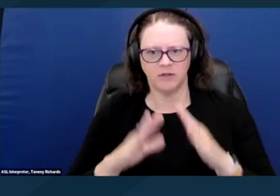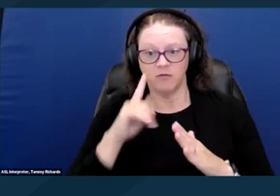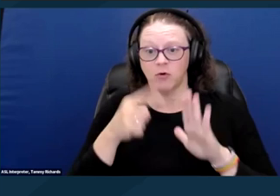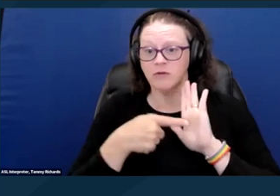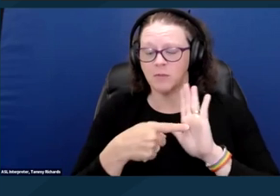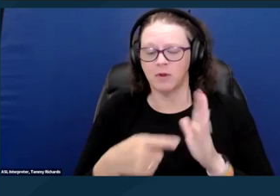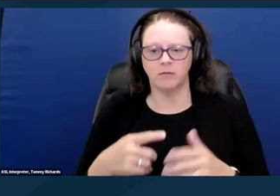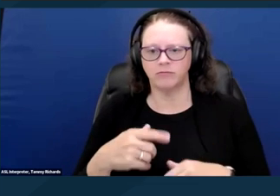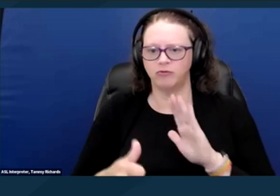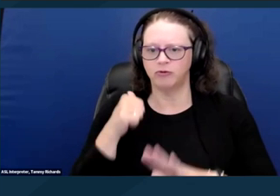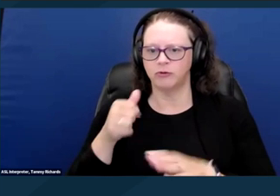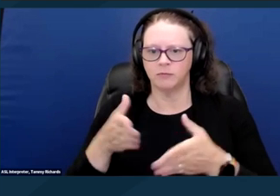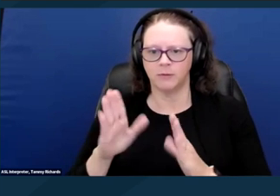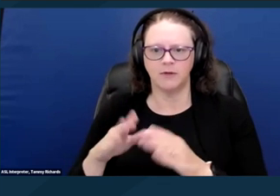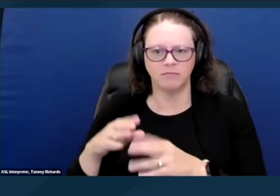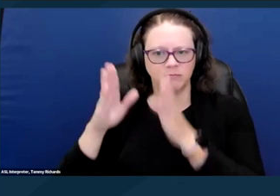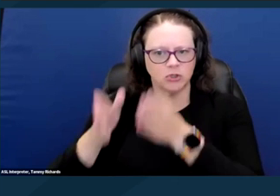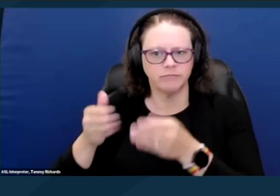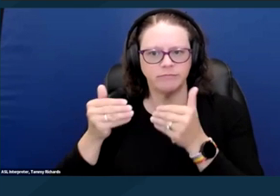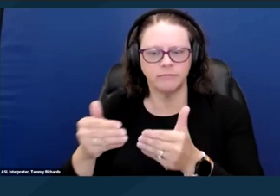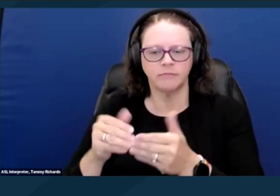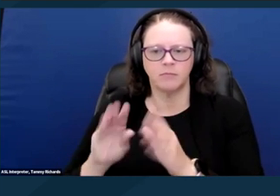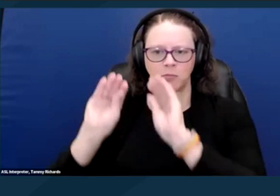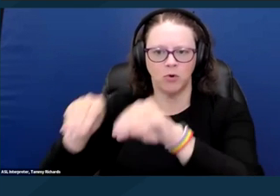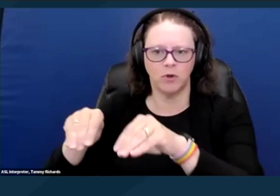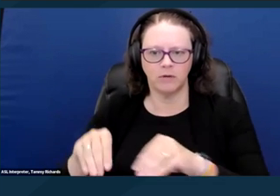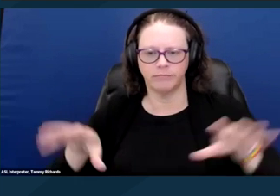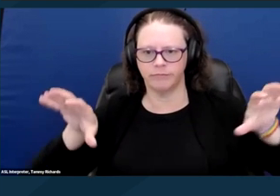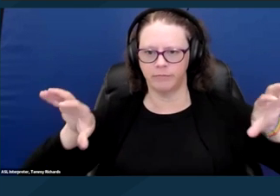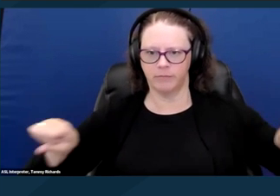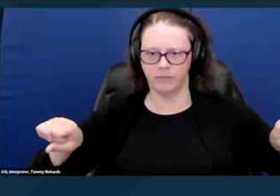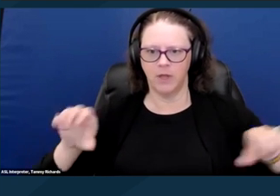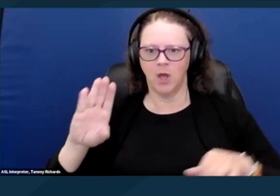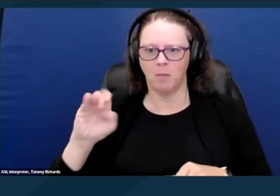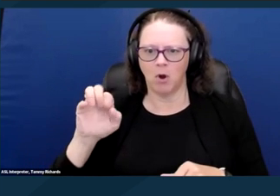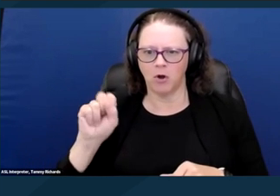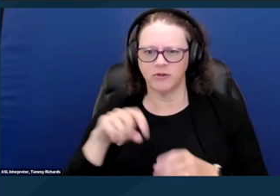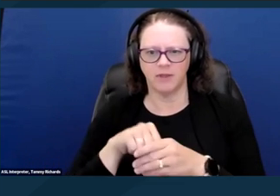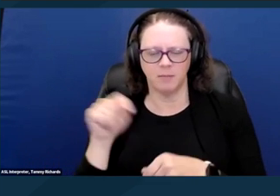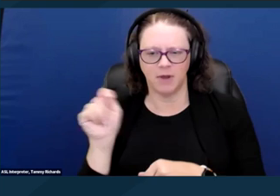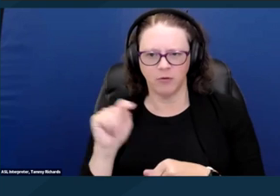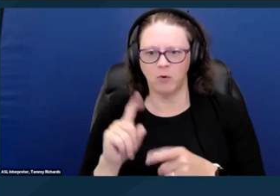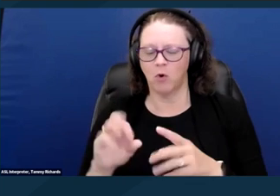in their restroom, or install a ramp. And then there's exclusions or differential treatment